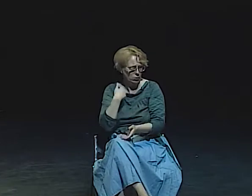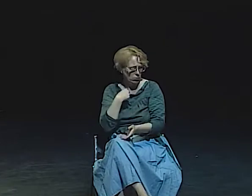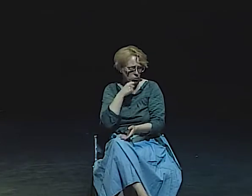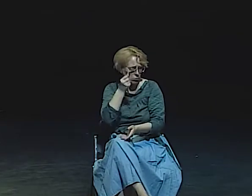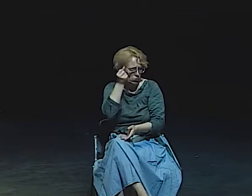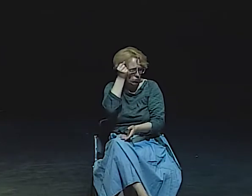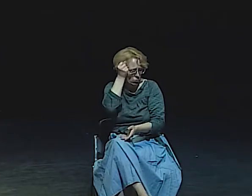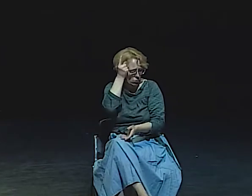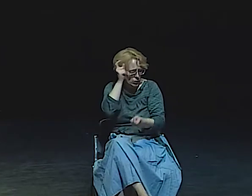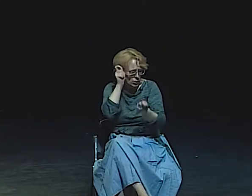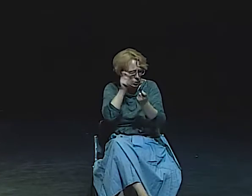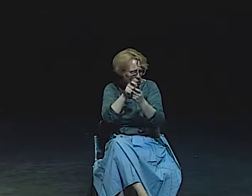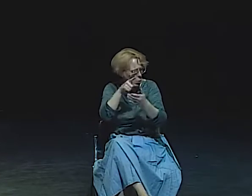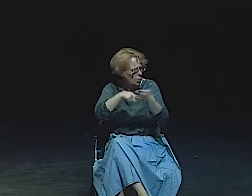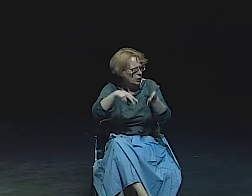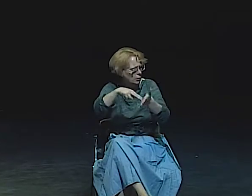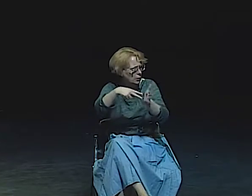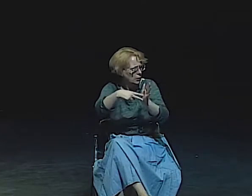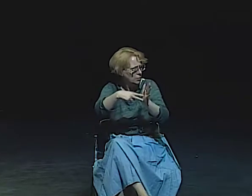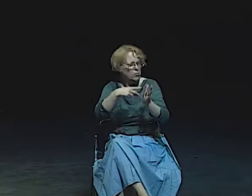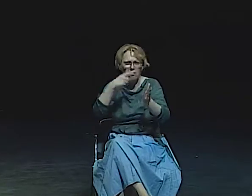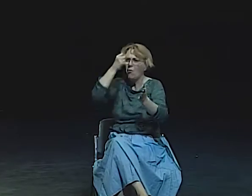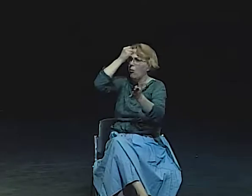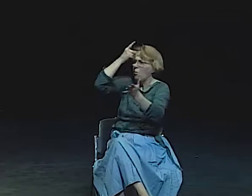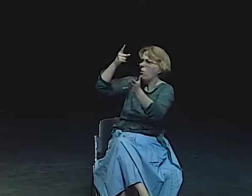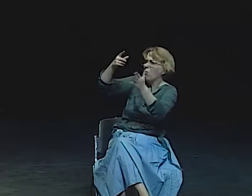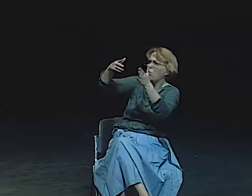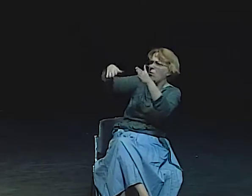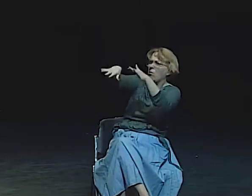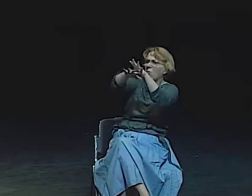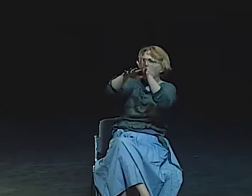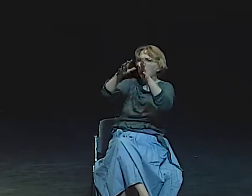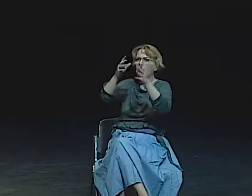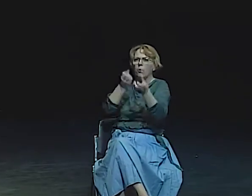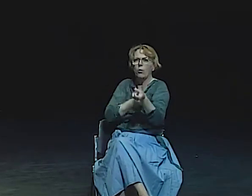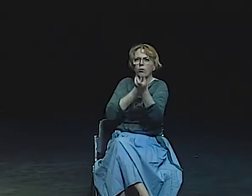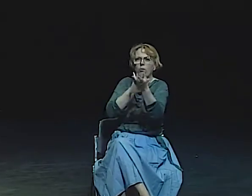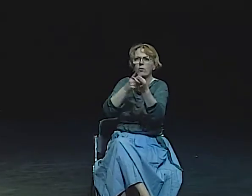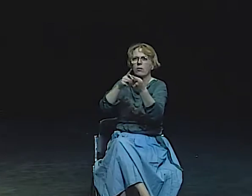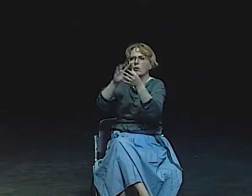JAINE WAS PRESENTING ASL, ASKED ME IF I WOULD